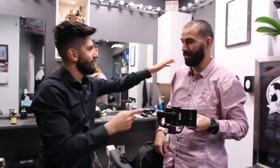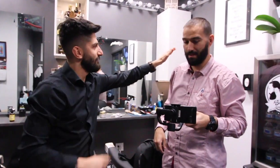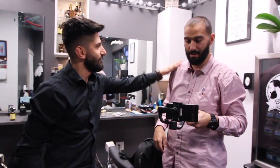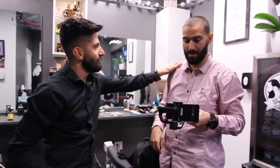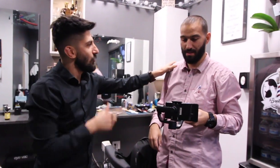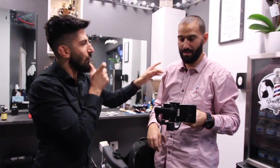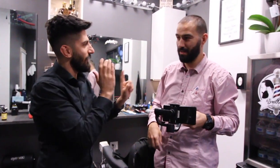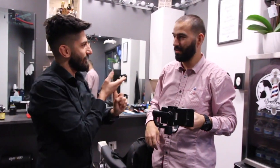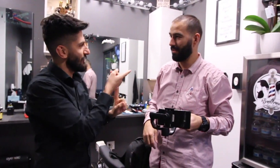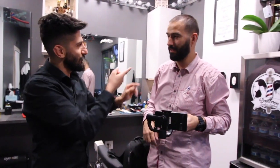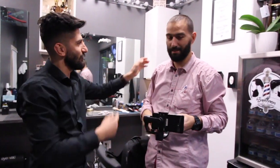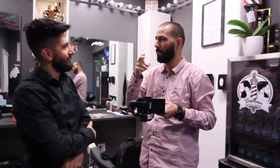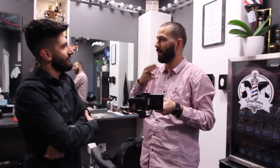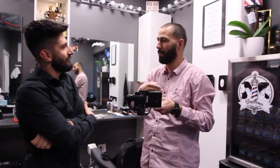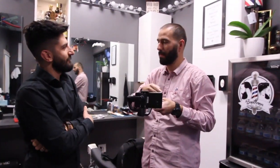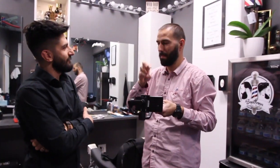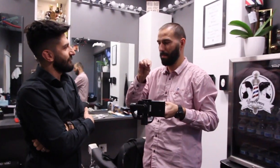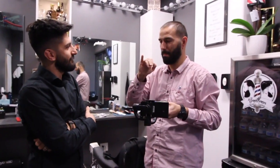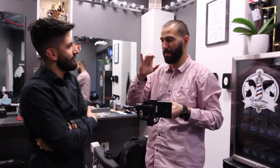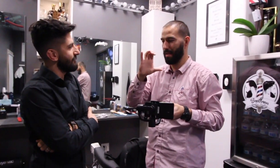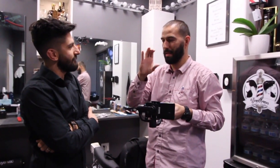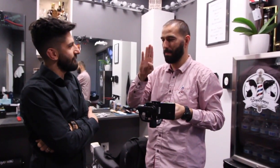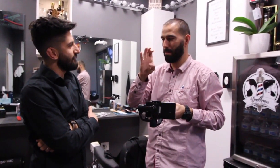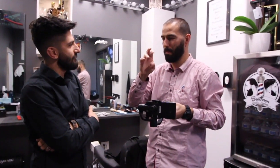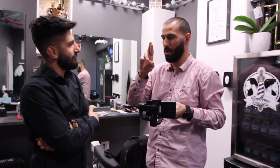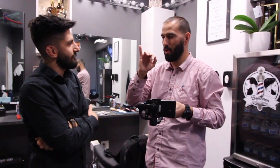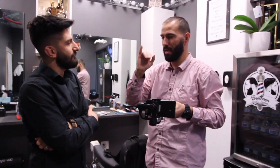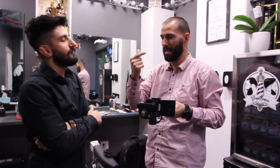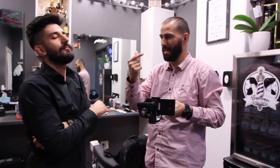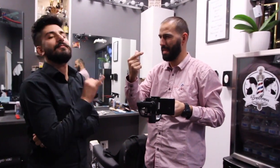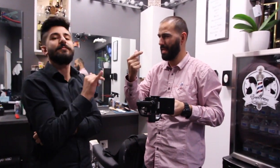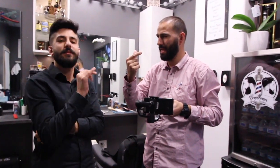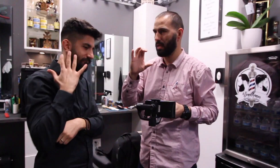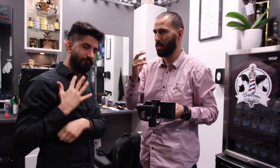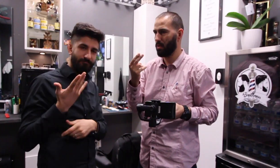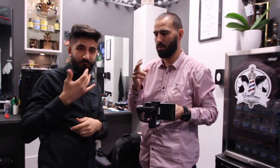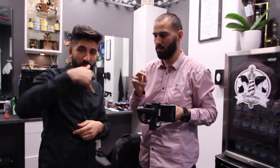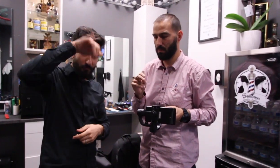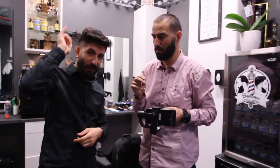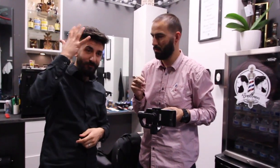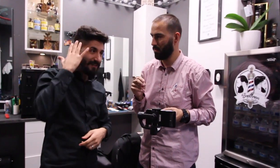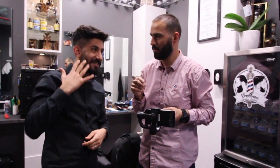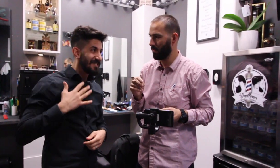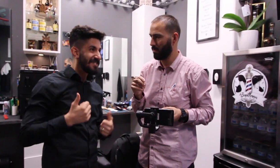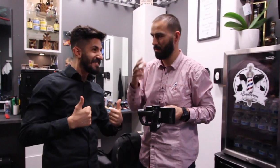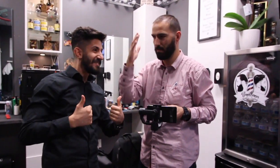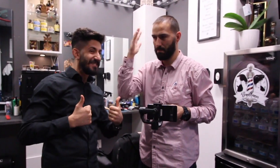Who convinced you to buy it? Varo: the name is MicBergsma... (Sign Name: the blonde hair guy with smile and thumbs up!)